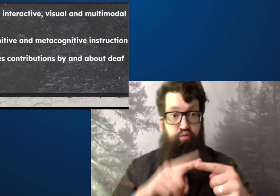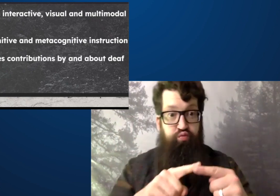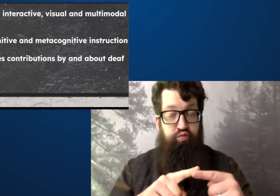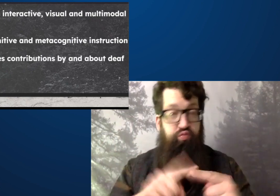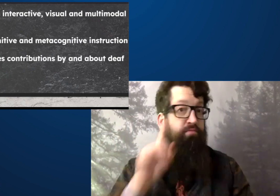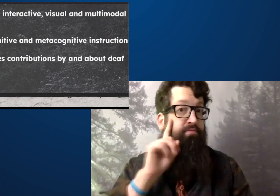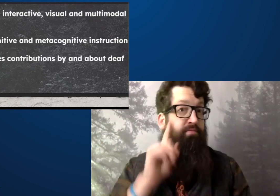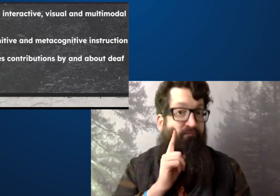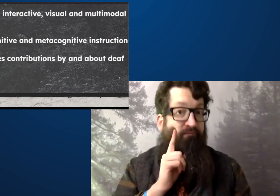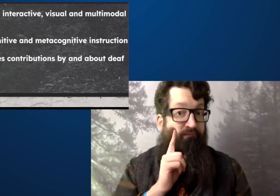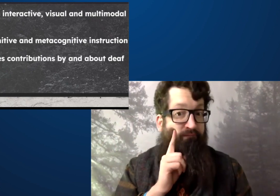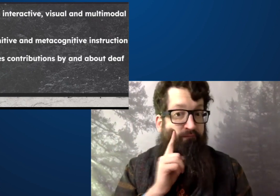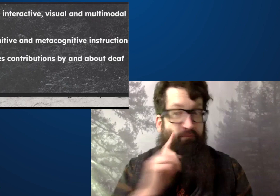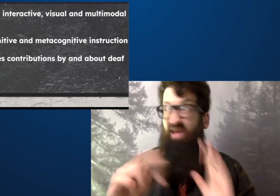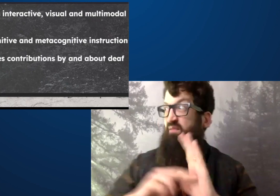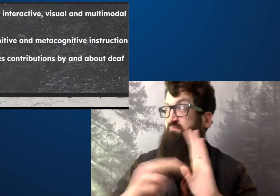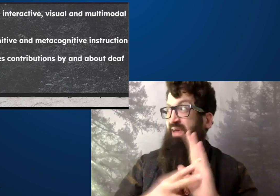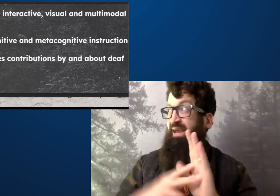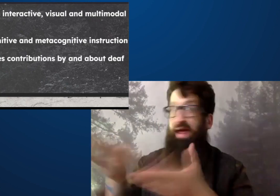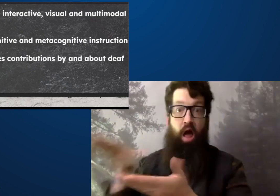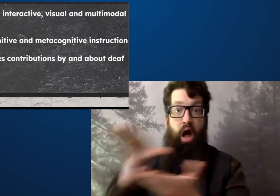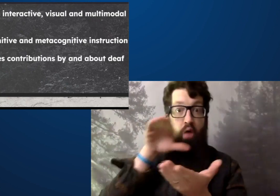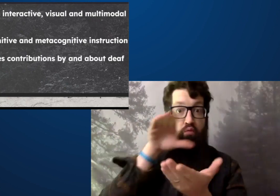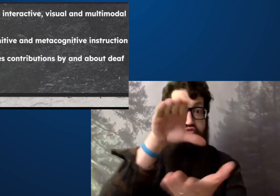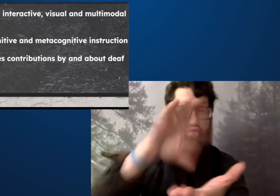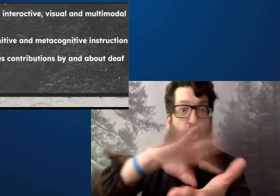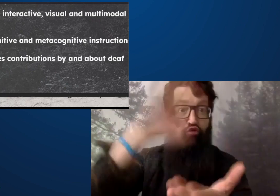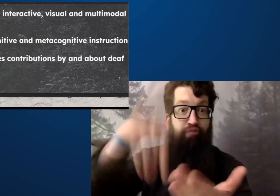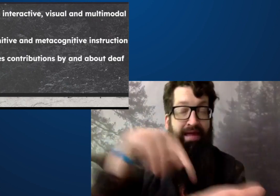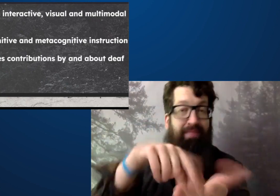Say that again. By and about deaf people.